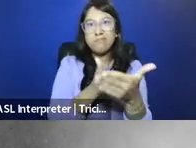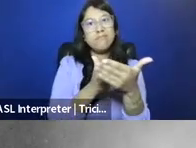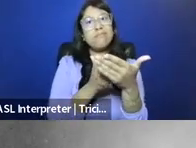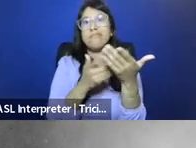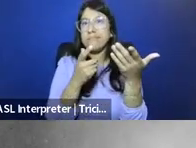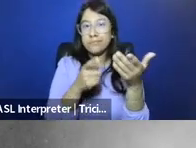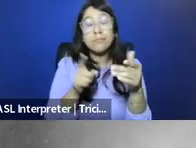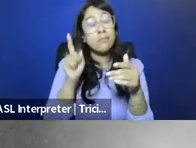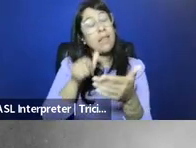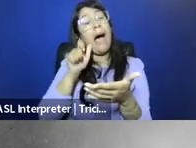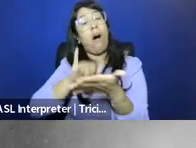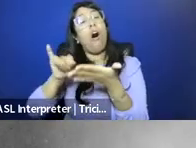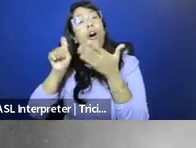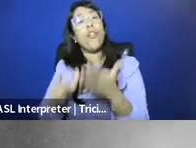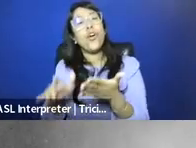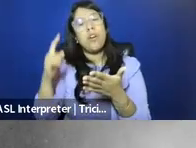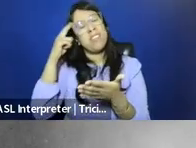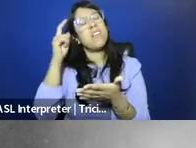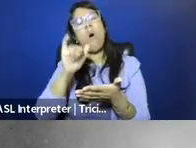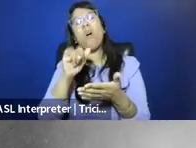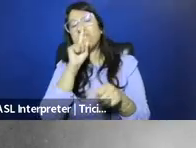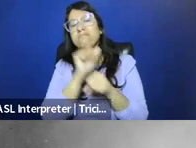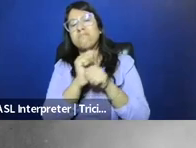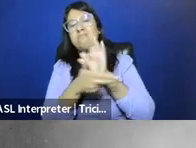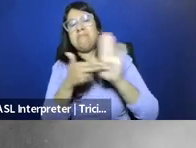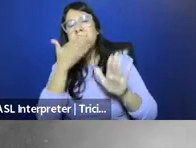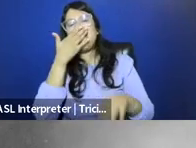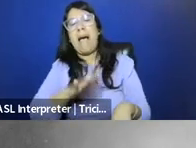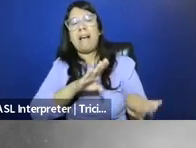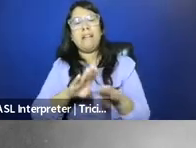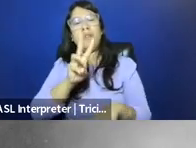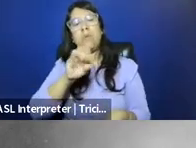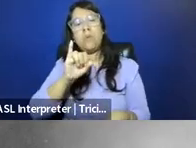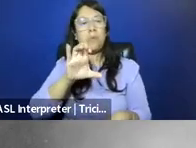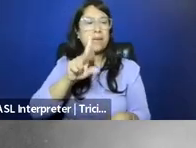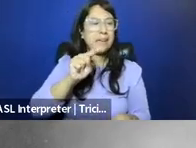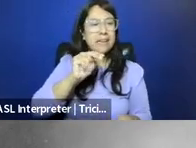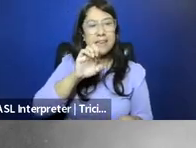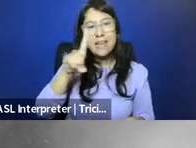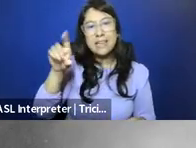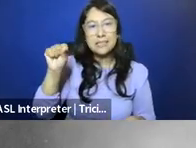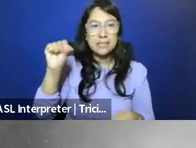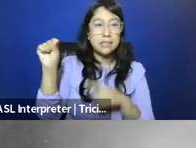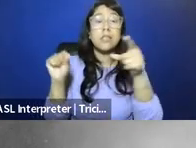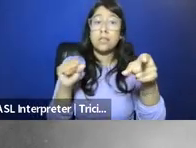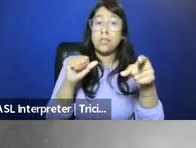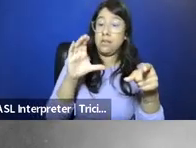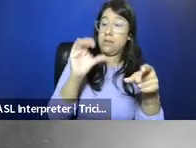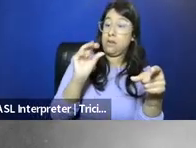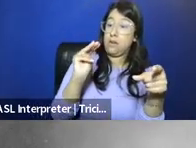that its author also would've thought of as wickedness. That means that, you know, the Comstock Act is not an academic topic,